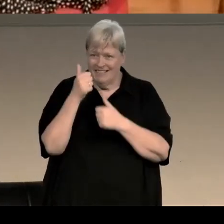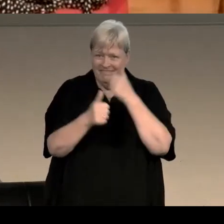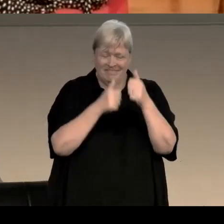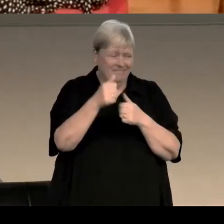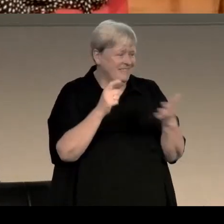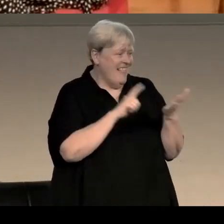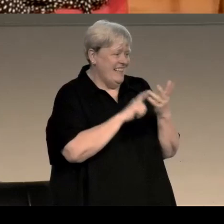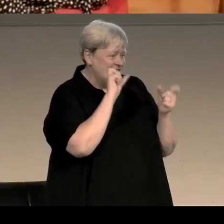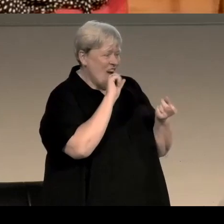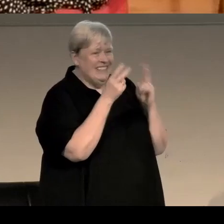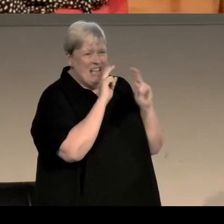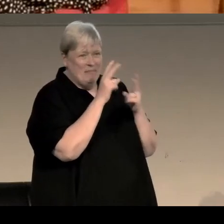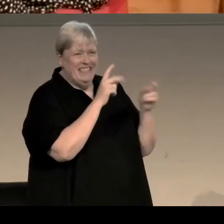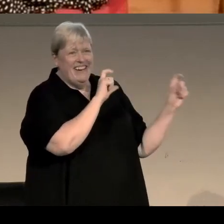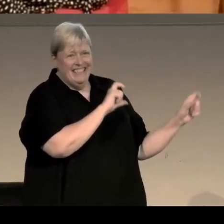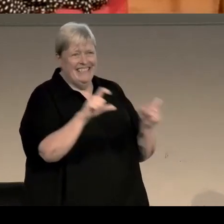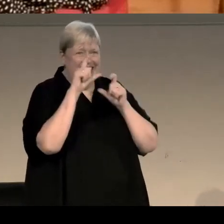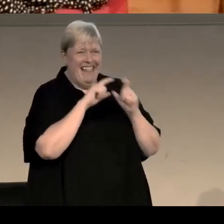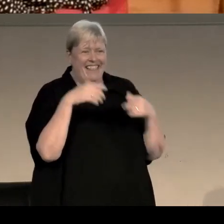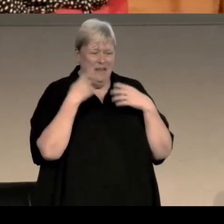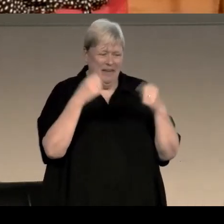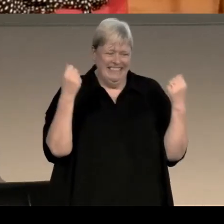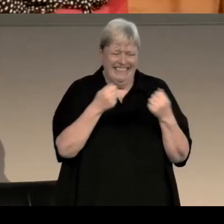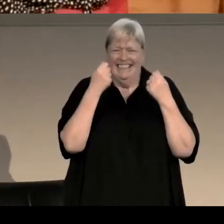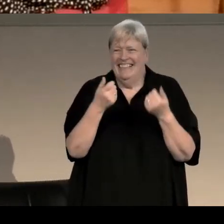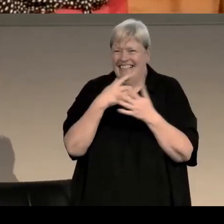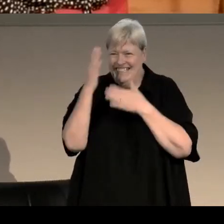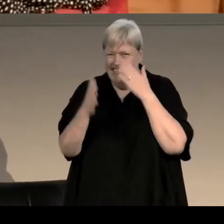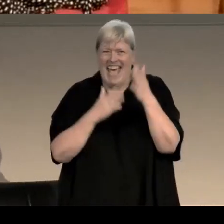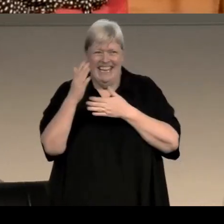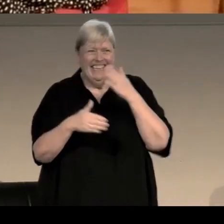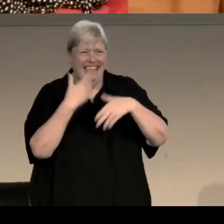and Lesley Crerar who's been a star back there, signing away furiously,